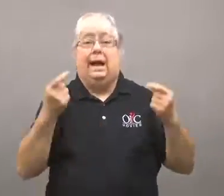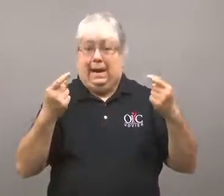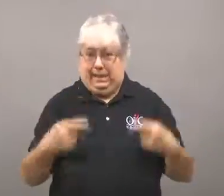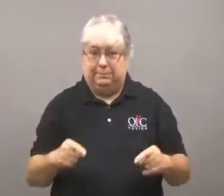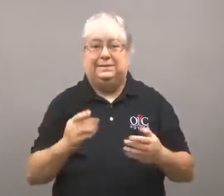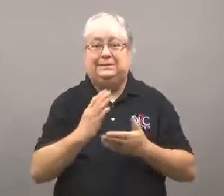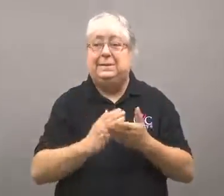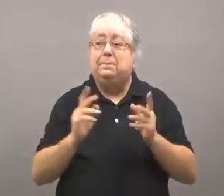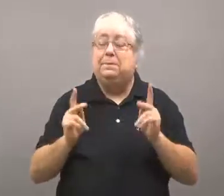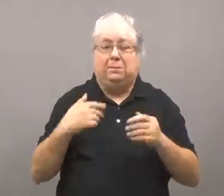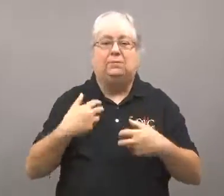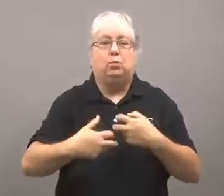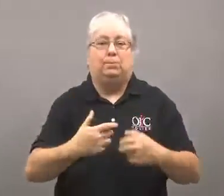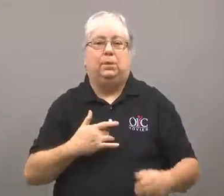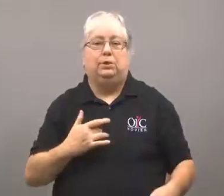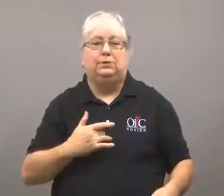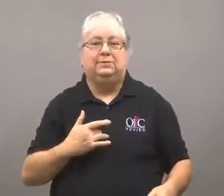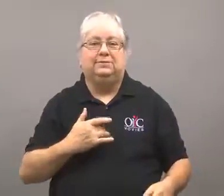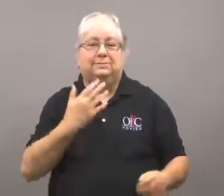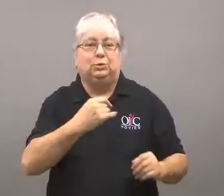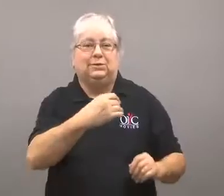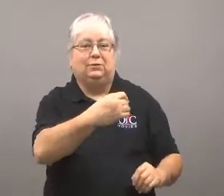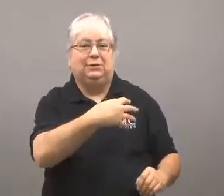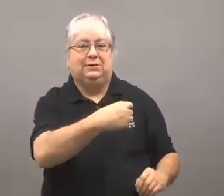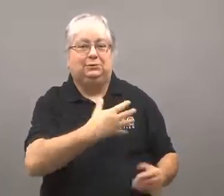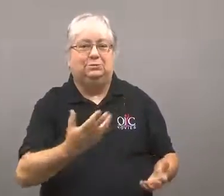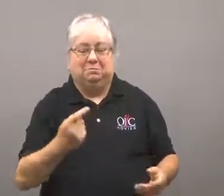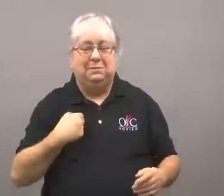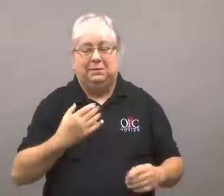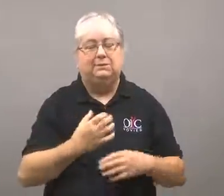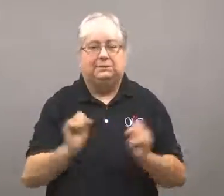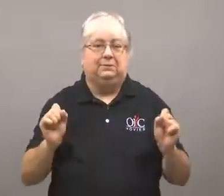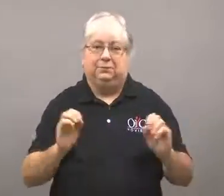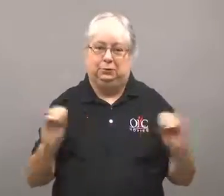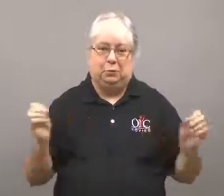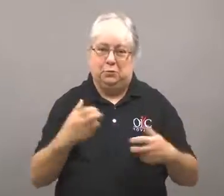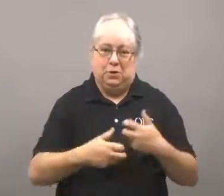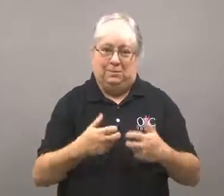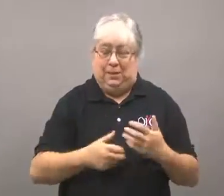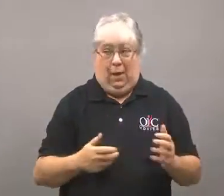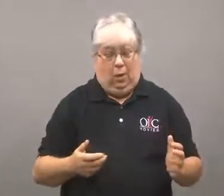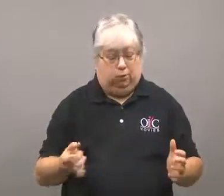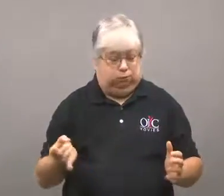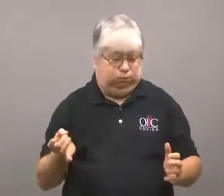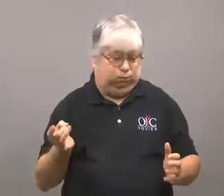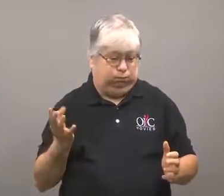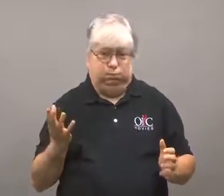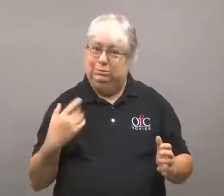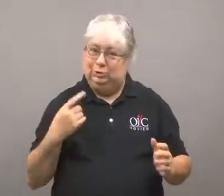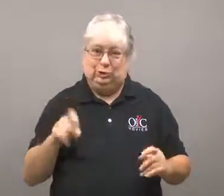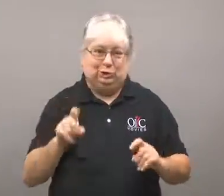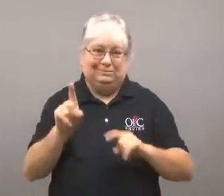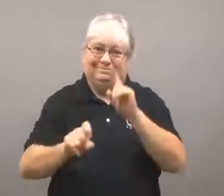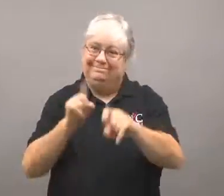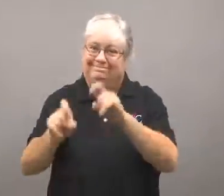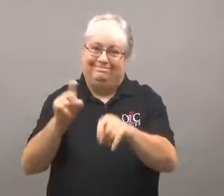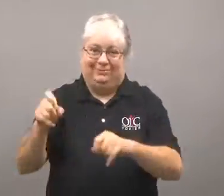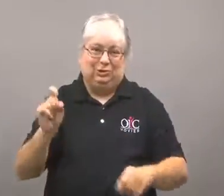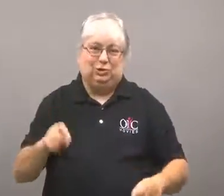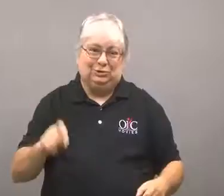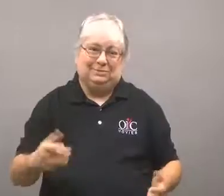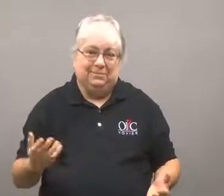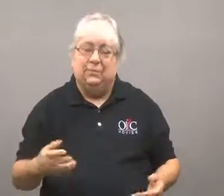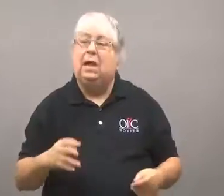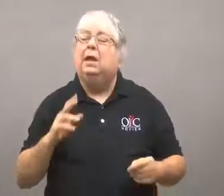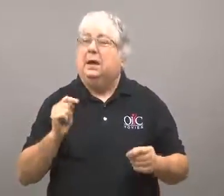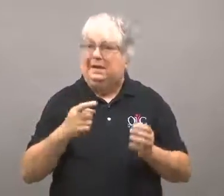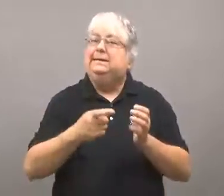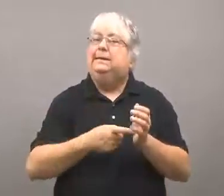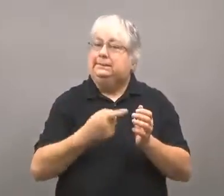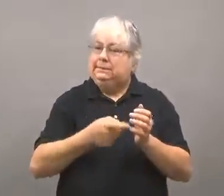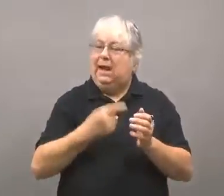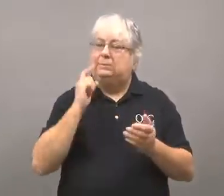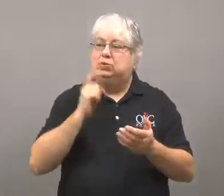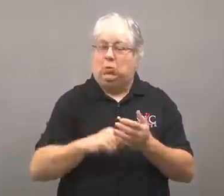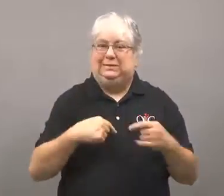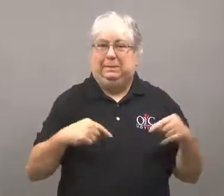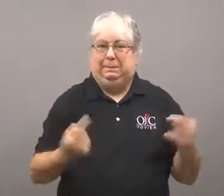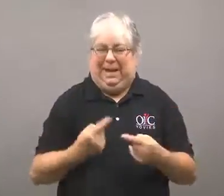I was also stunned to find out fortunately I had the radiation on the right side. Some people develop heart issues after having radiation on the left side.